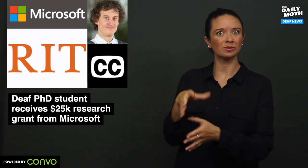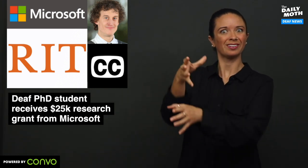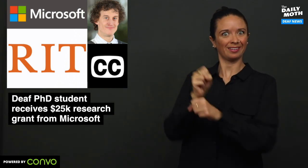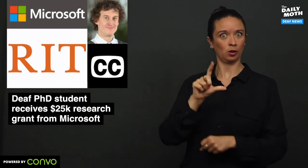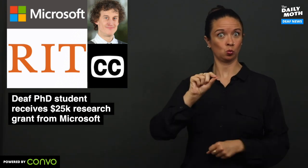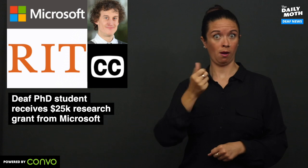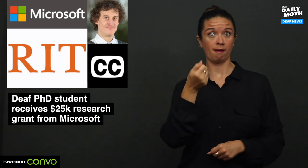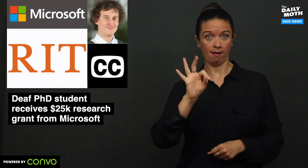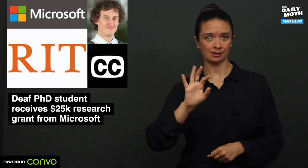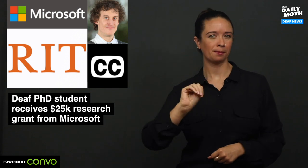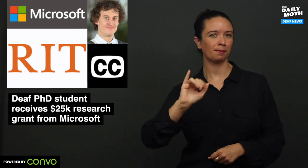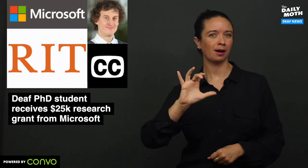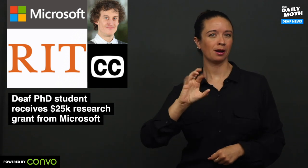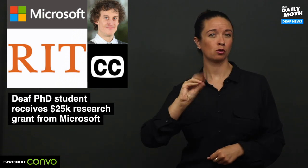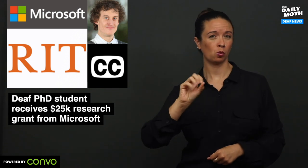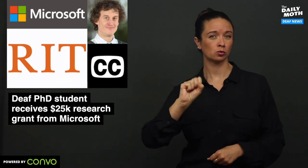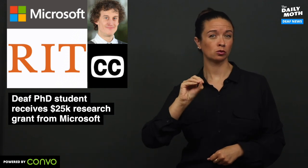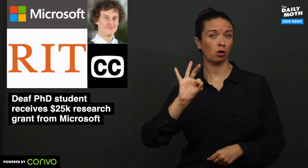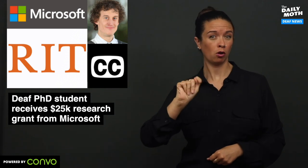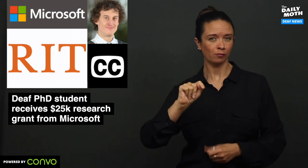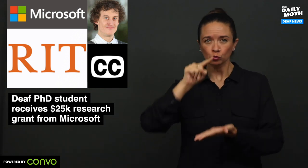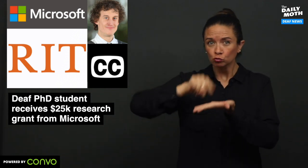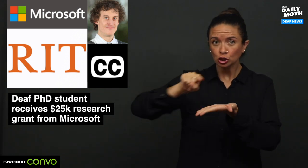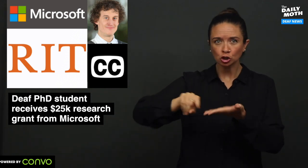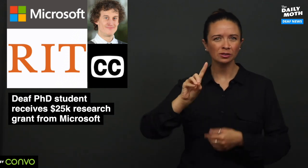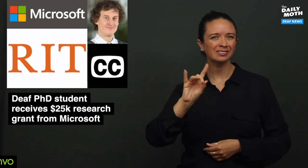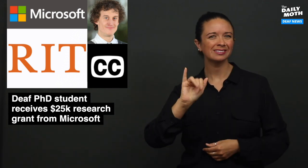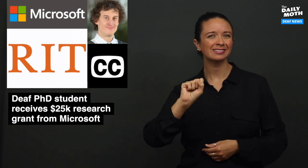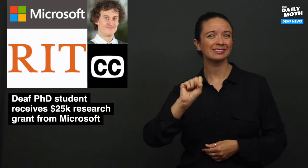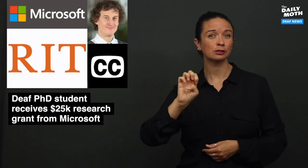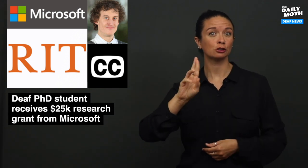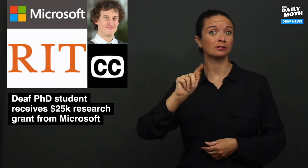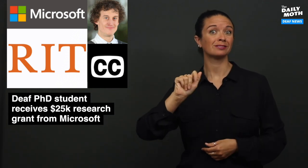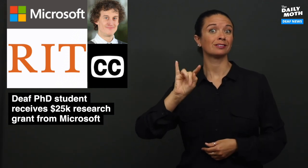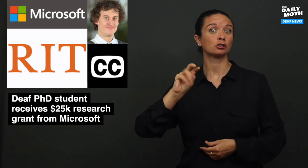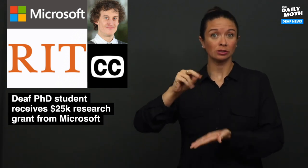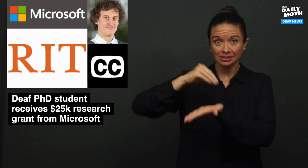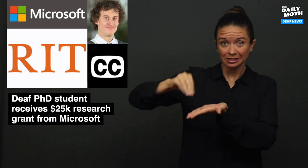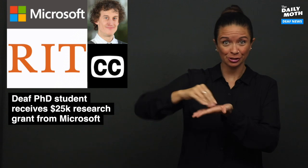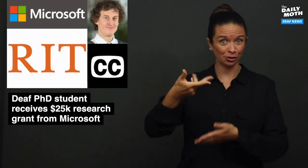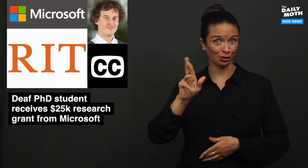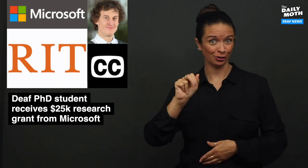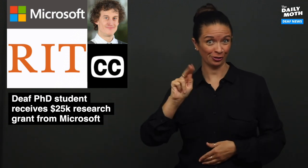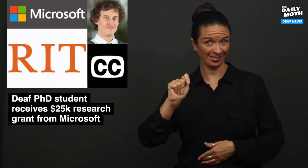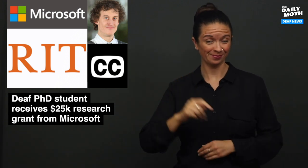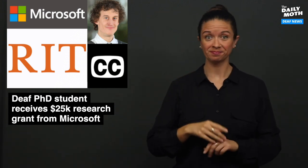students to get the 2019 Microsoft Research Dissertation grant.